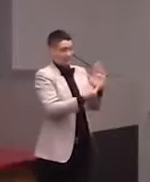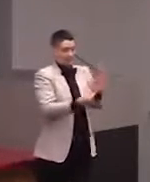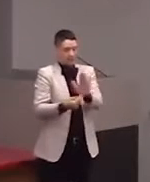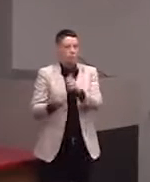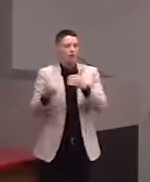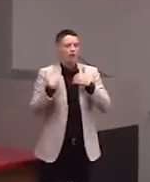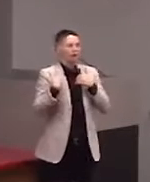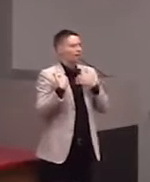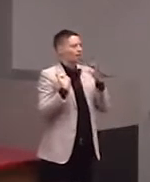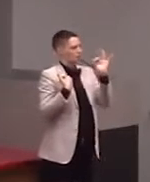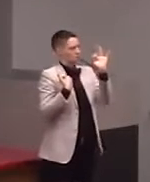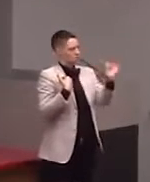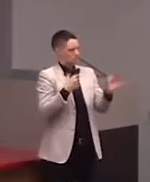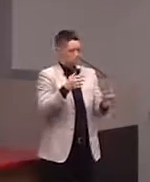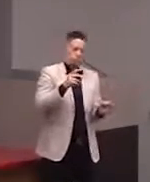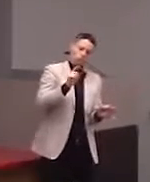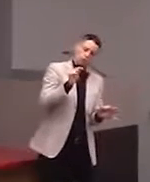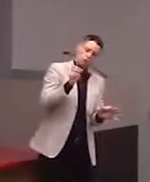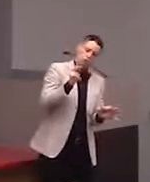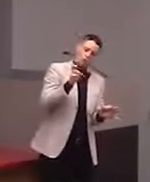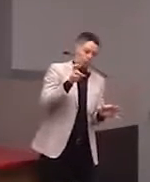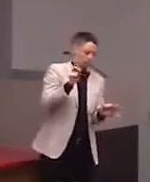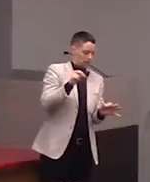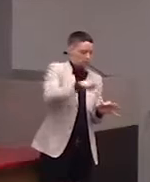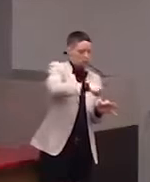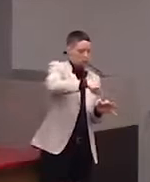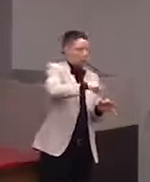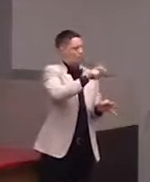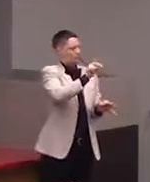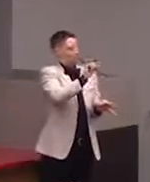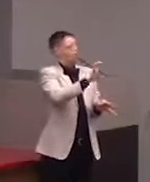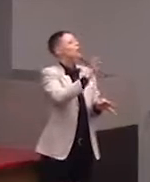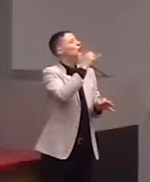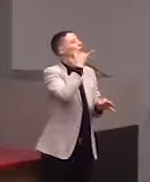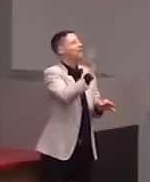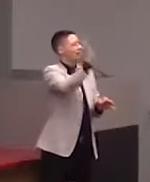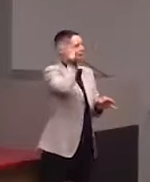it's like a little round disk that looks like the old subway tokens they used to use.